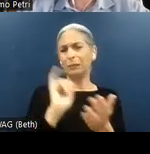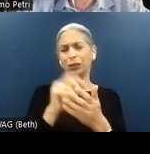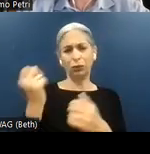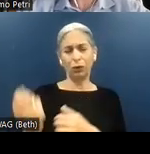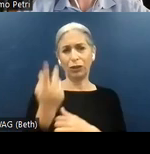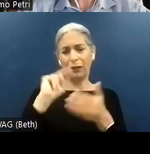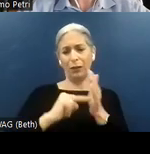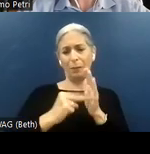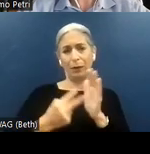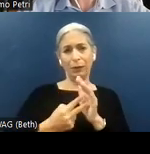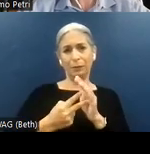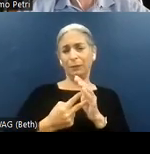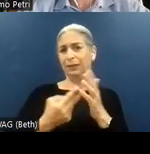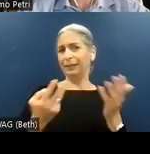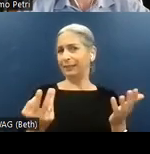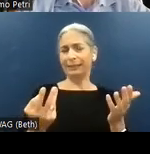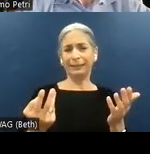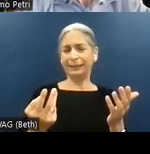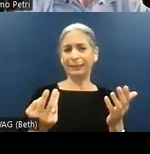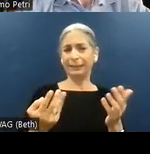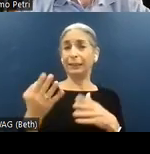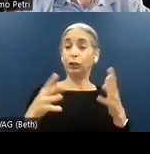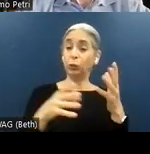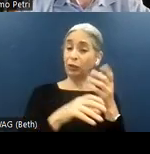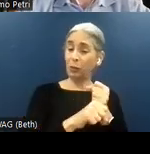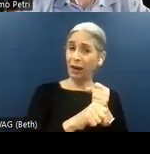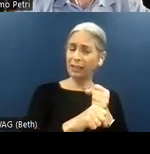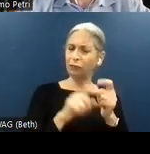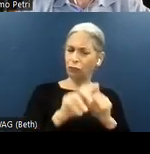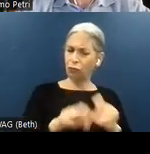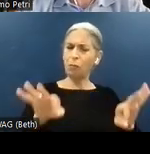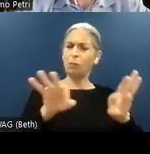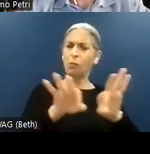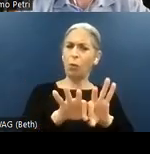input. In summary, it is important to emphasize that